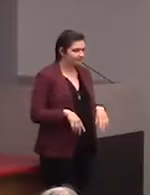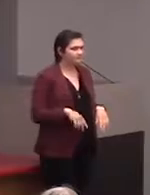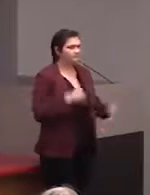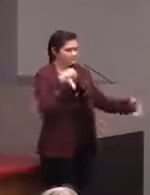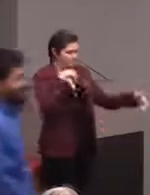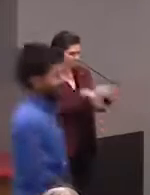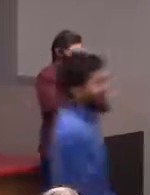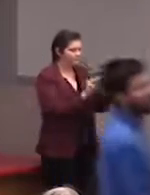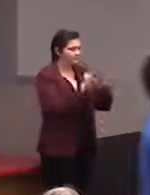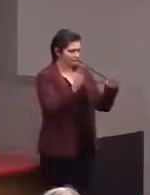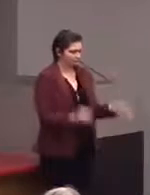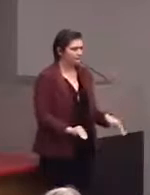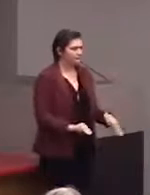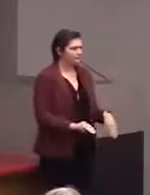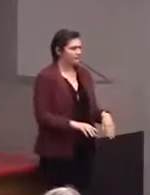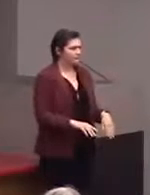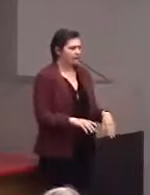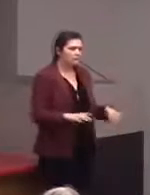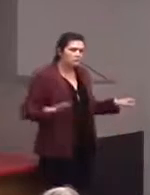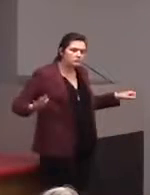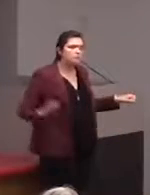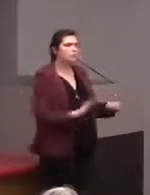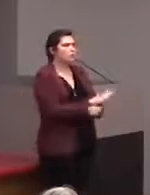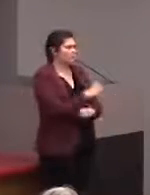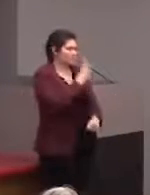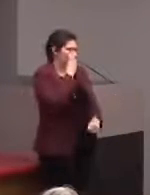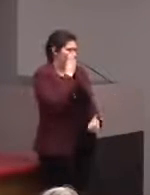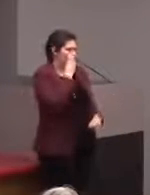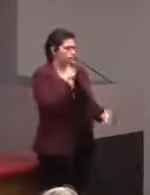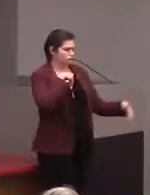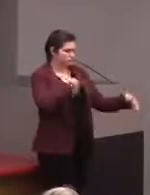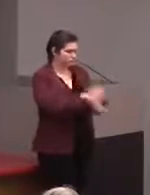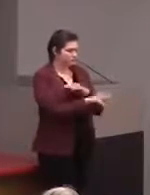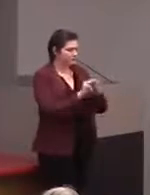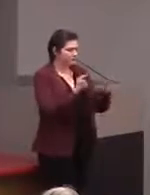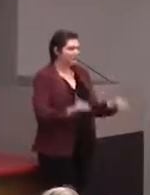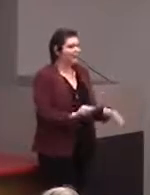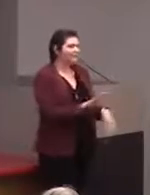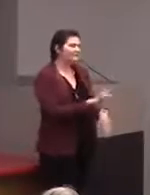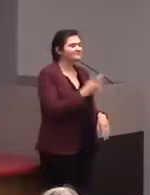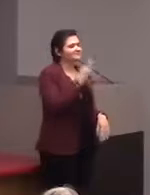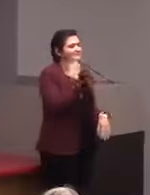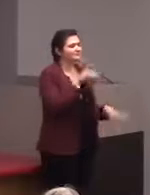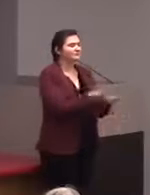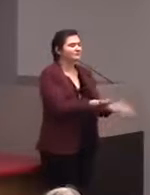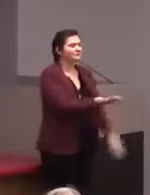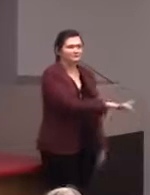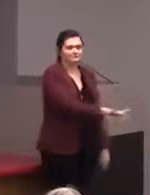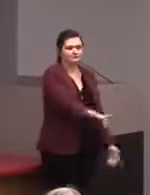All right, so I'm even louder than normal, all right. So, yeah, you go to a museum, I've been to a museum. And I'm totally blind, by the way. So I go to a museum and it's like, "Ooh, glass case." Then I go like, "A different glass case,